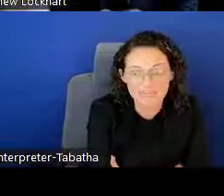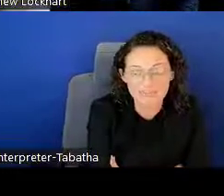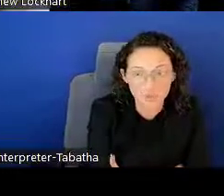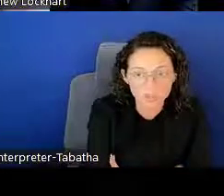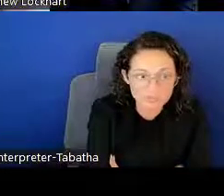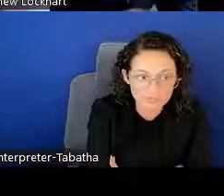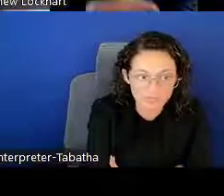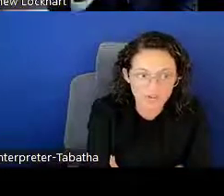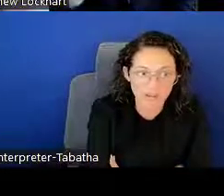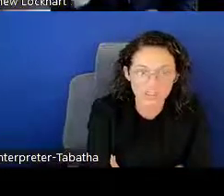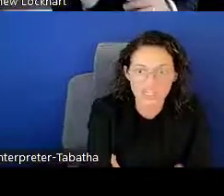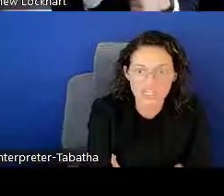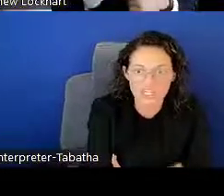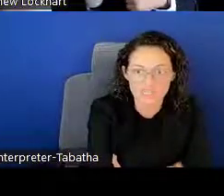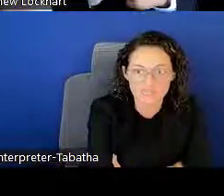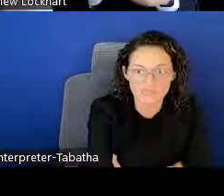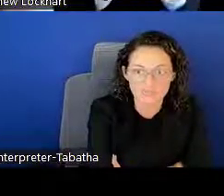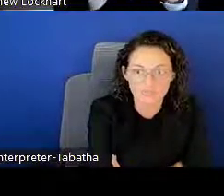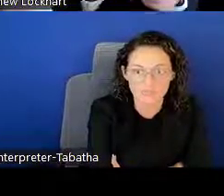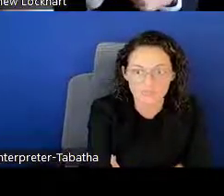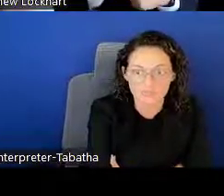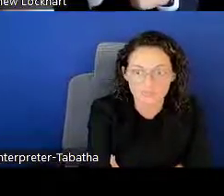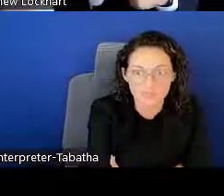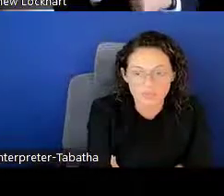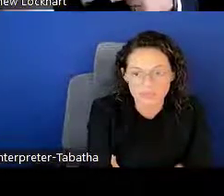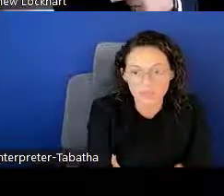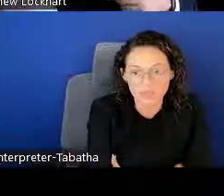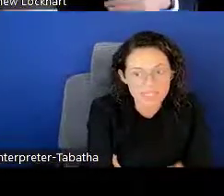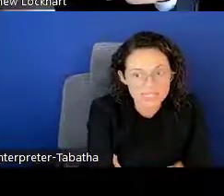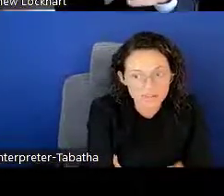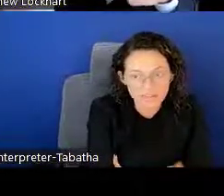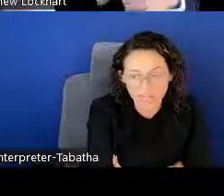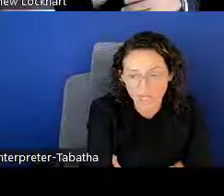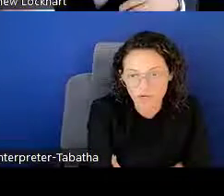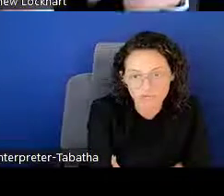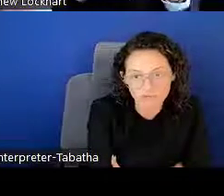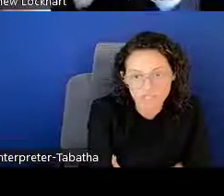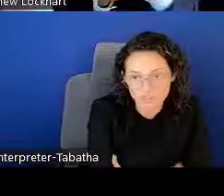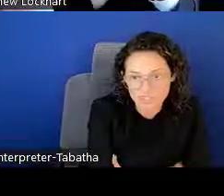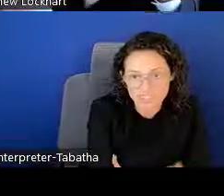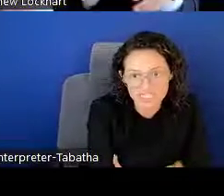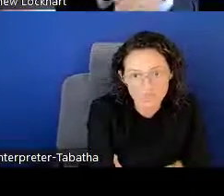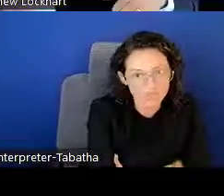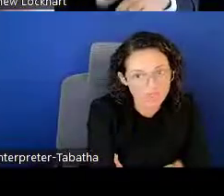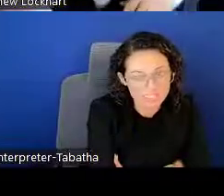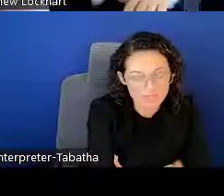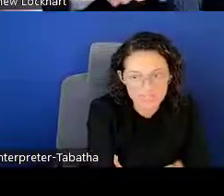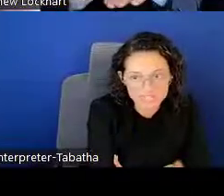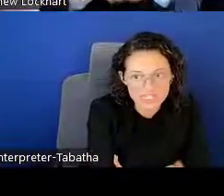before you submit your application. There's plenty of LRP resources, as previously mentioned.